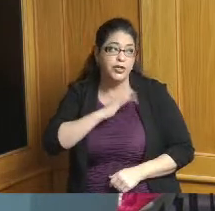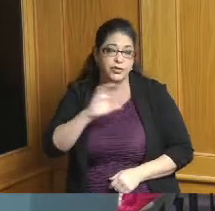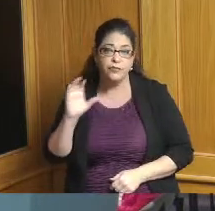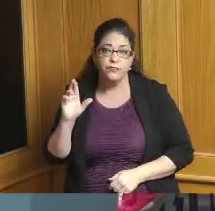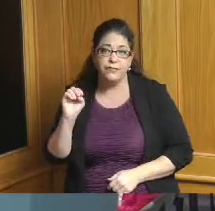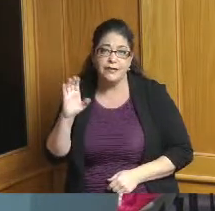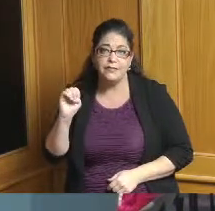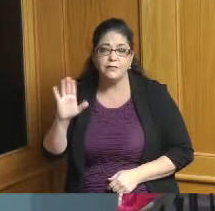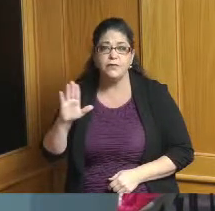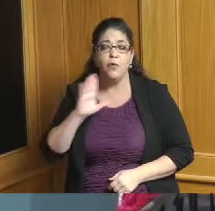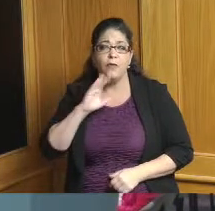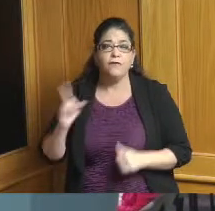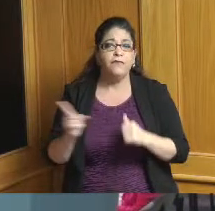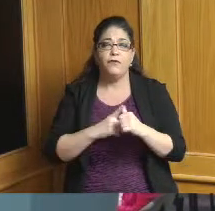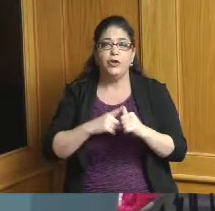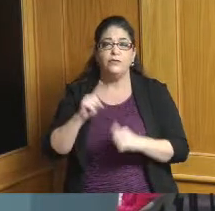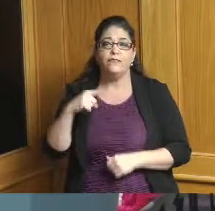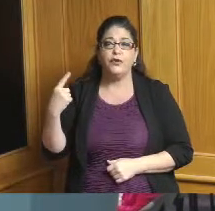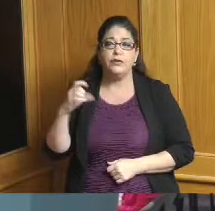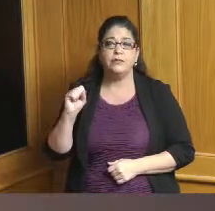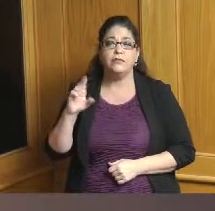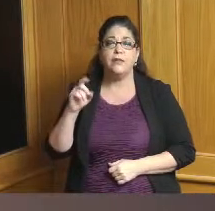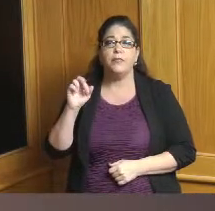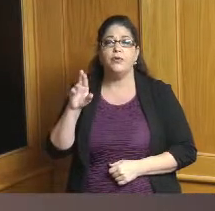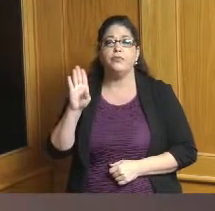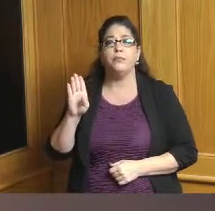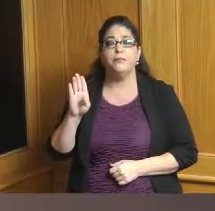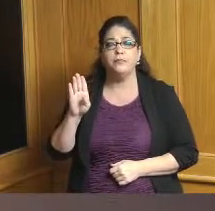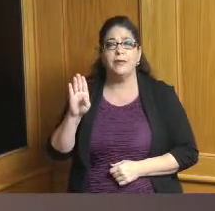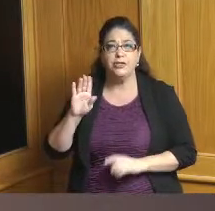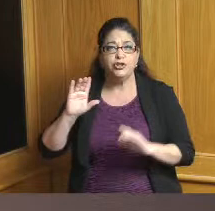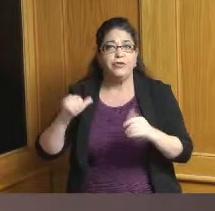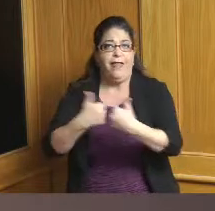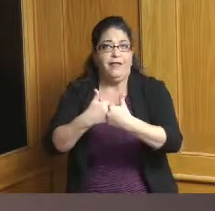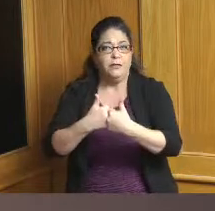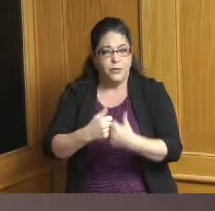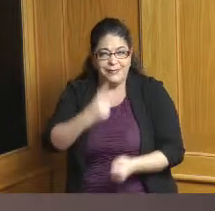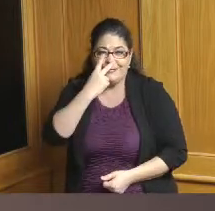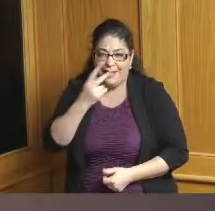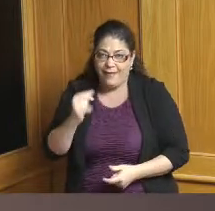the first suburbs challenges we are seeing those in Forest Park so aging infrastructure